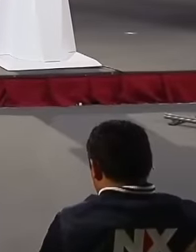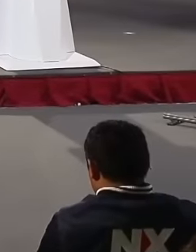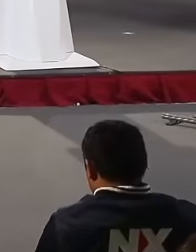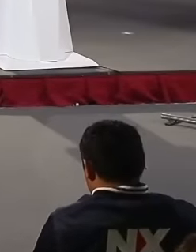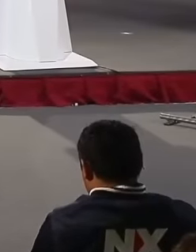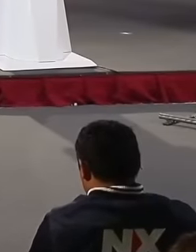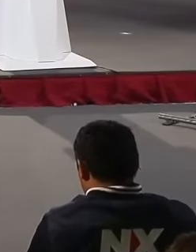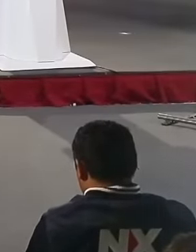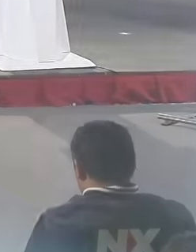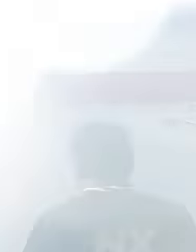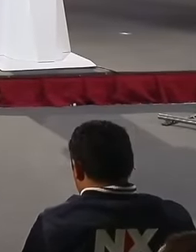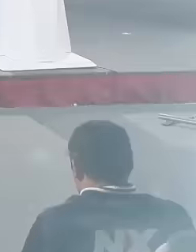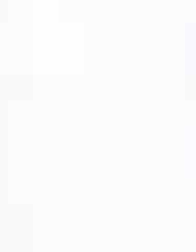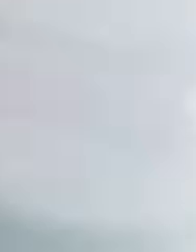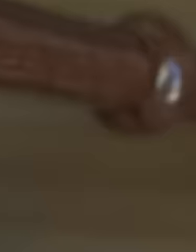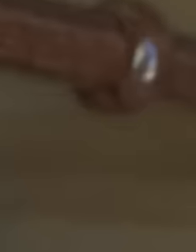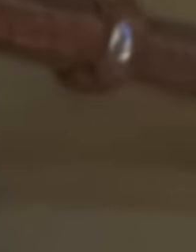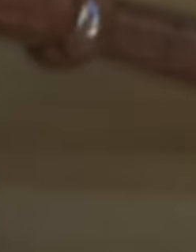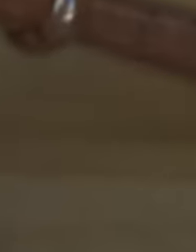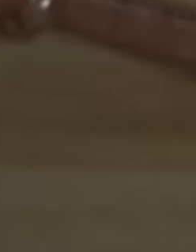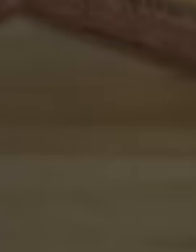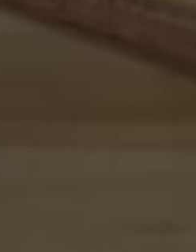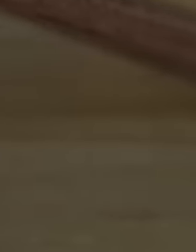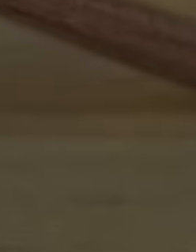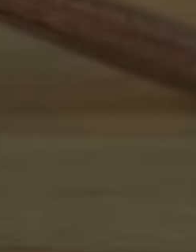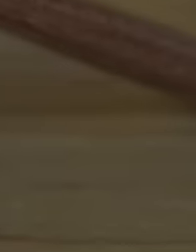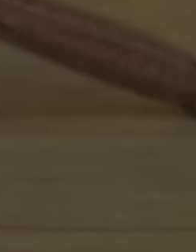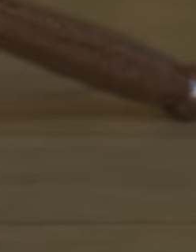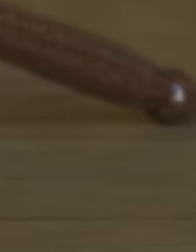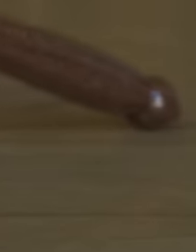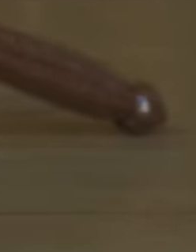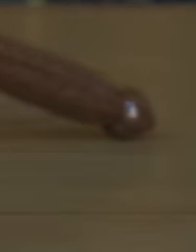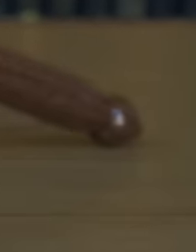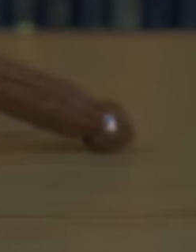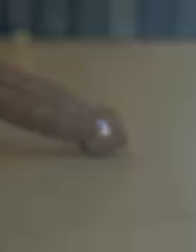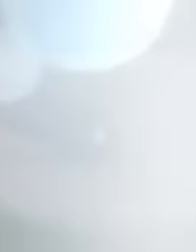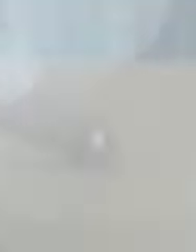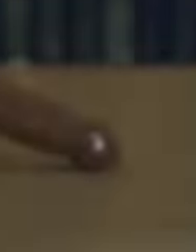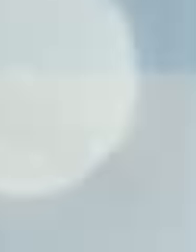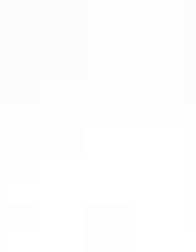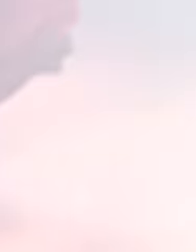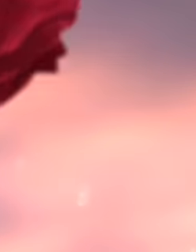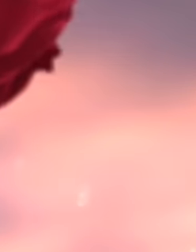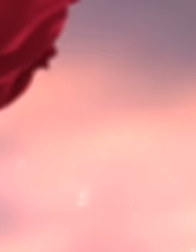magistrates and ministers who will work on the delivery of Justice to the